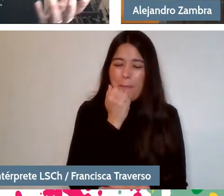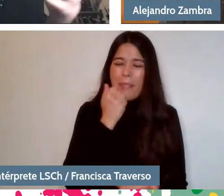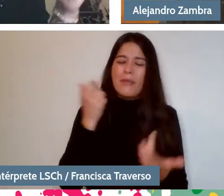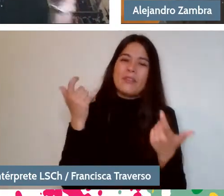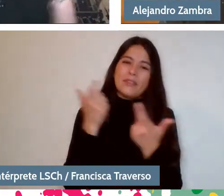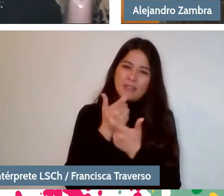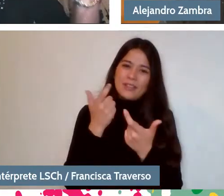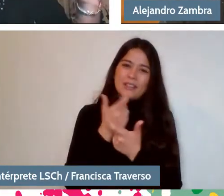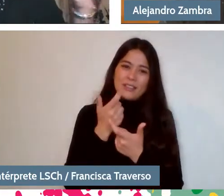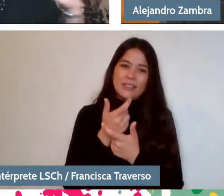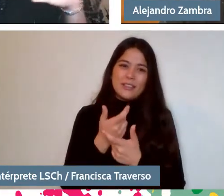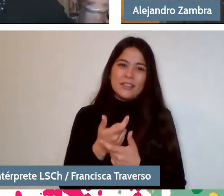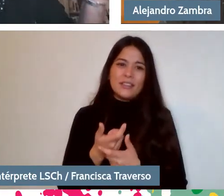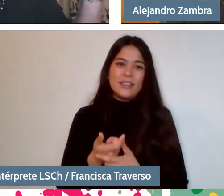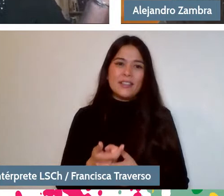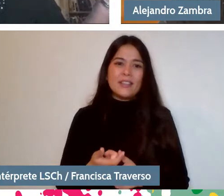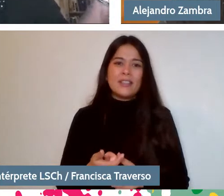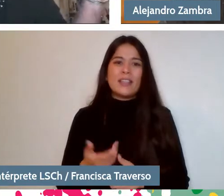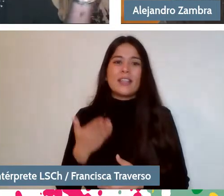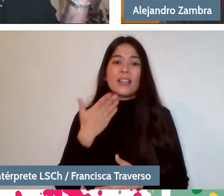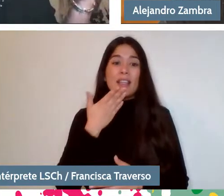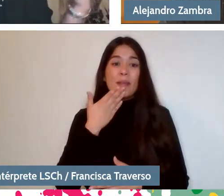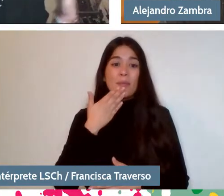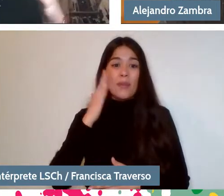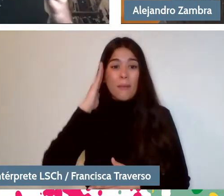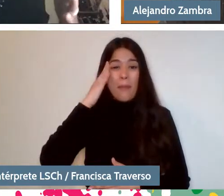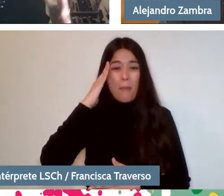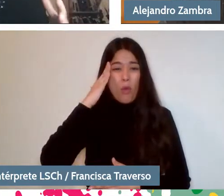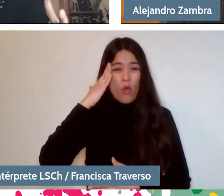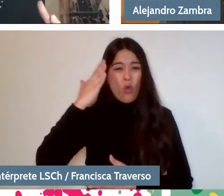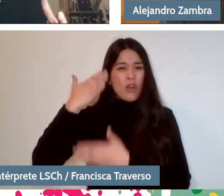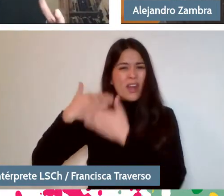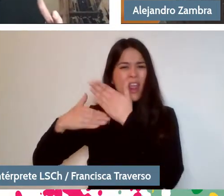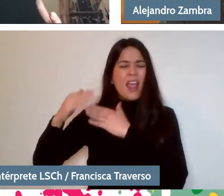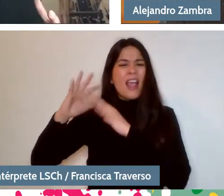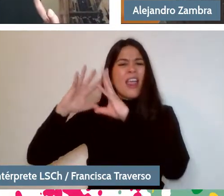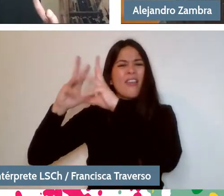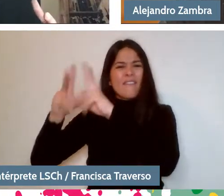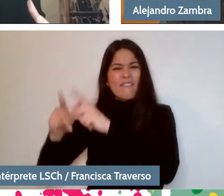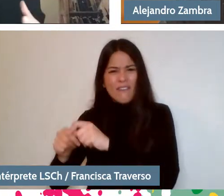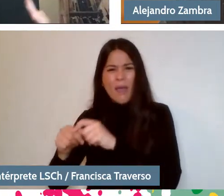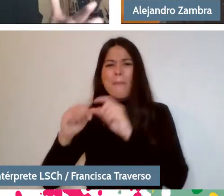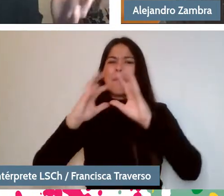But a memory of jokes is also formed. I think that each family has its repertoire of jokes